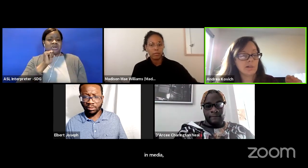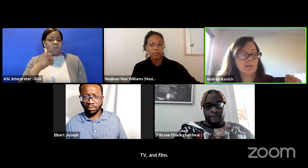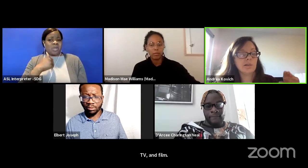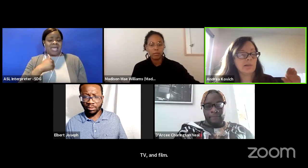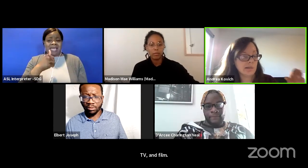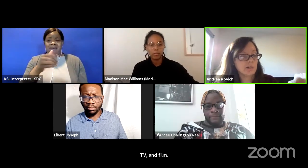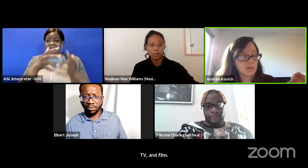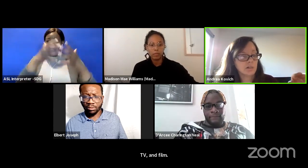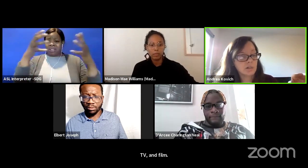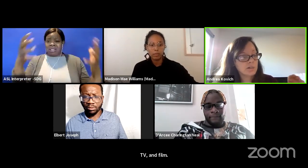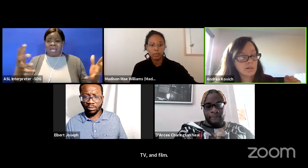in theater